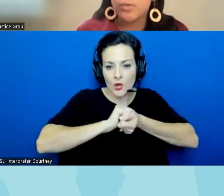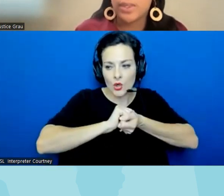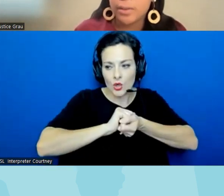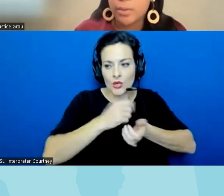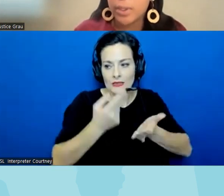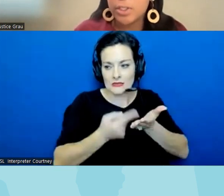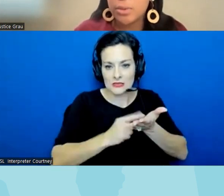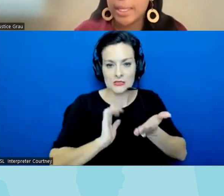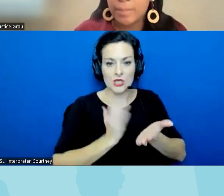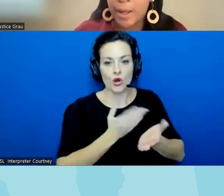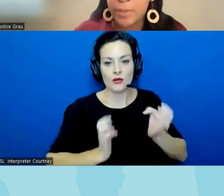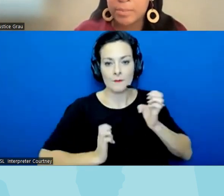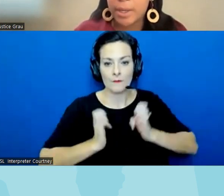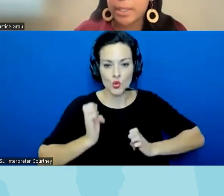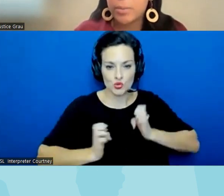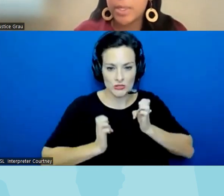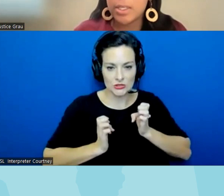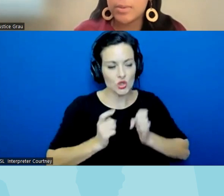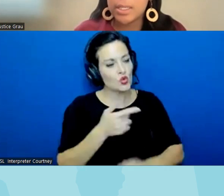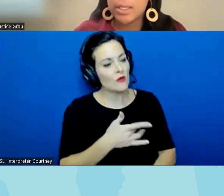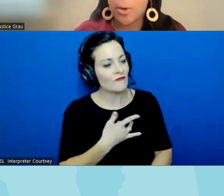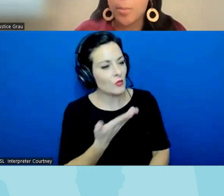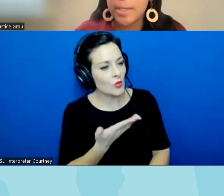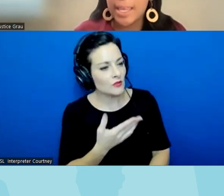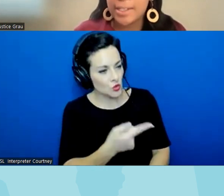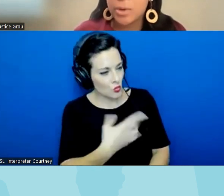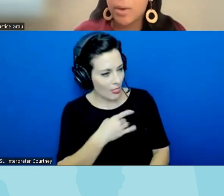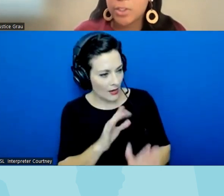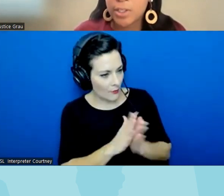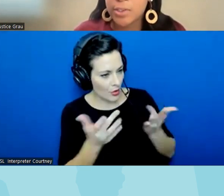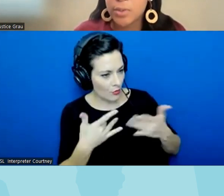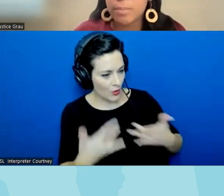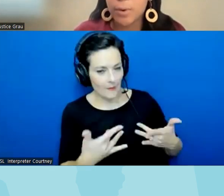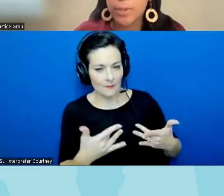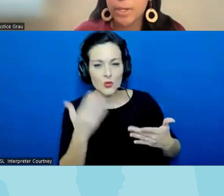feel what did you like about this book and really using open-ended questions so you get more than a